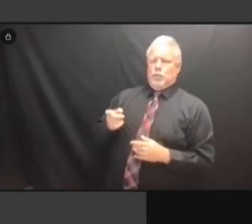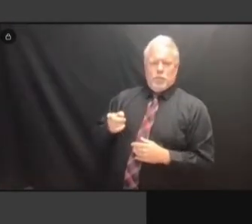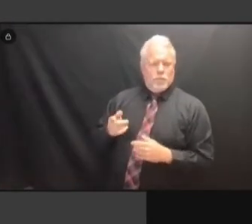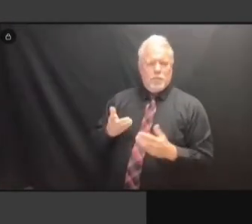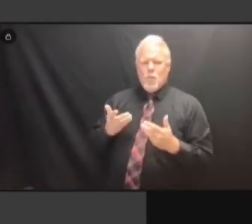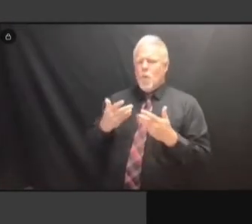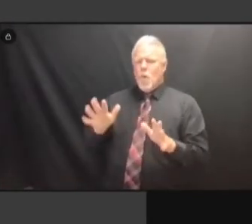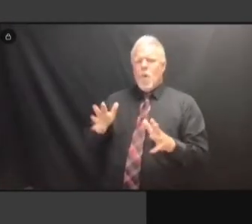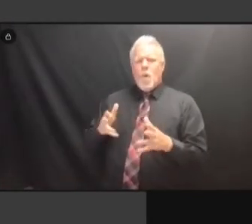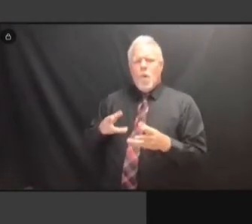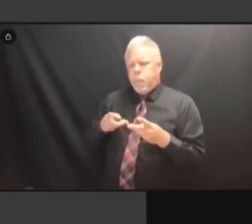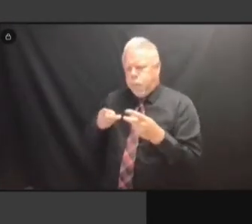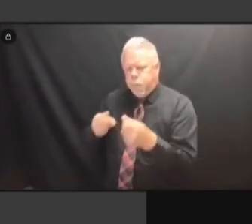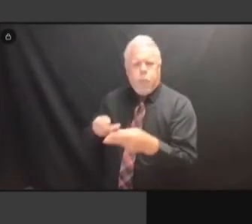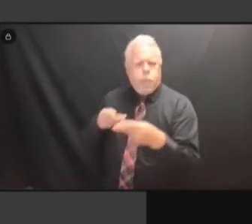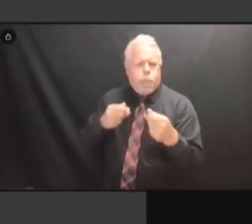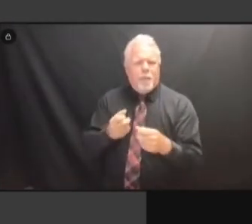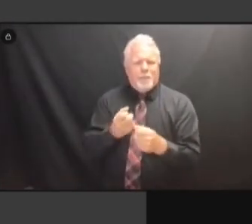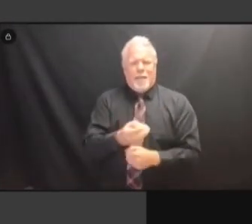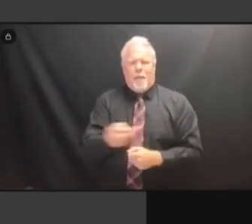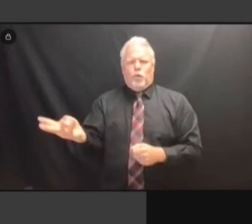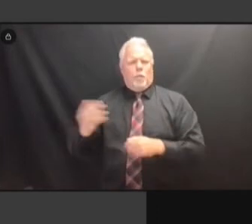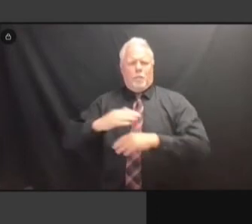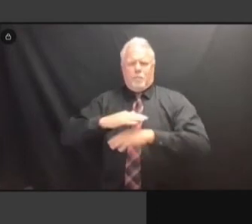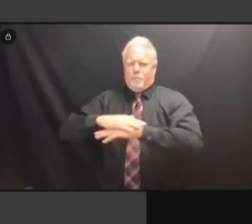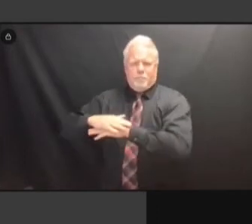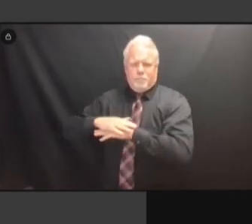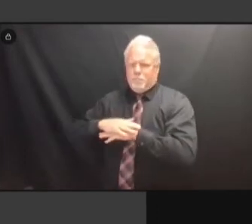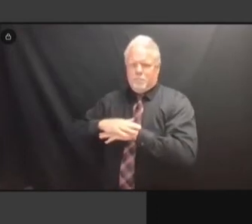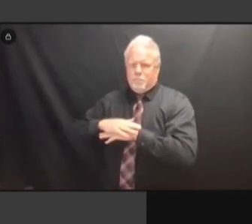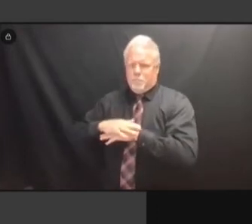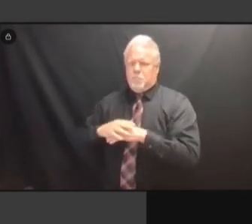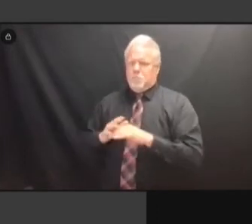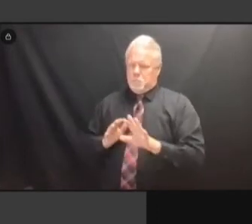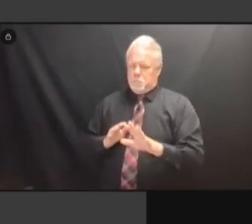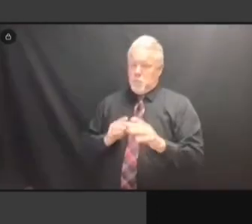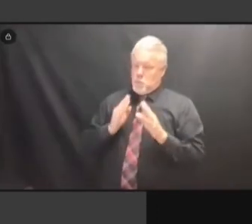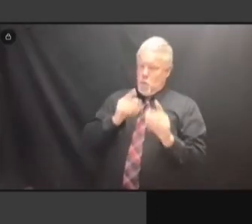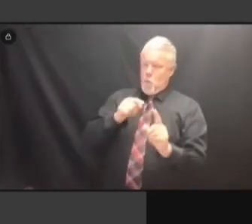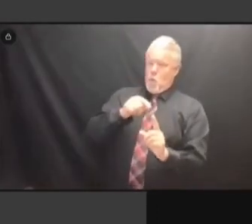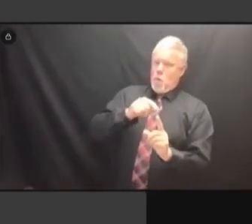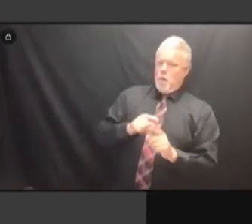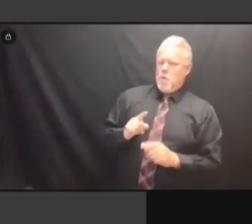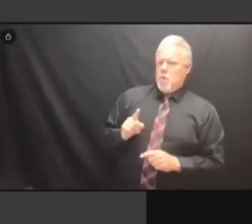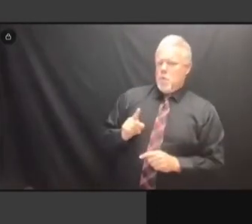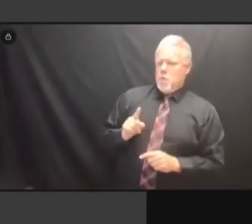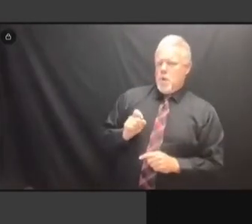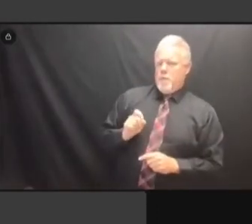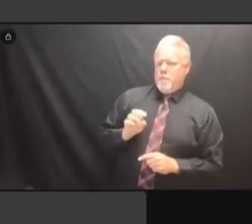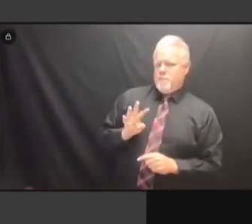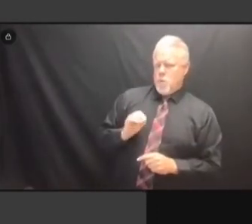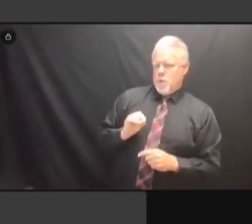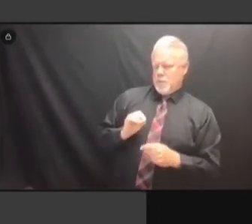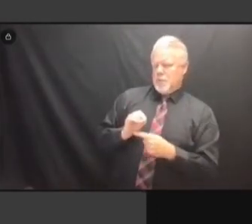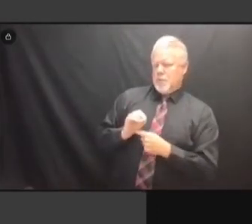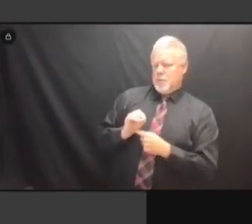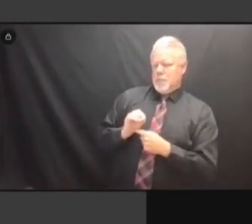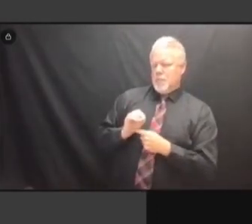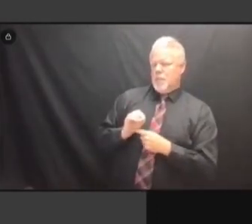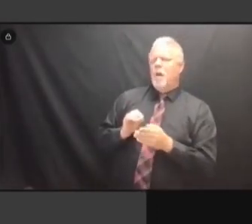140 SEATS. THEY GAVE US 158, 140 SEATS. THEY GAVE US 158, THAT 140 SEATS. THEY GAVE US 158, THAT GAVE 140 SEATS. THEY GAVE US 158, THAT GAVE US 140 SEATS. THEY GAVE US 158, THAT GAVE US A THEY GAVE US 158, THAT GAVE US A THEY GAVE US 158, THAT GAVE US A LITTLE THEY GAVE US 158, THAT GAVE US A LITTLE BUFFER, THEY GAVE US 158, THAT GAVE US A LITTLE BUFFER, AT THEY GAVE US 158, THAT GAVE US A LITTLE BUFFER, AT LEAST THEY GAVE US 158, THAT GAVE US A LITTLE BUFFER, AT LEAST OVER THEY GAVE US 158, THAT GAVE US A LITTLE BUFFER, AT LEAST OVER THE LITTLE BUFFER, AT LEAST OVER THE LITTLE BUFFER, AT LEAST OVER THE NEXT LITTLE BUFFER, AT LEAST OVER THE NEXT TWO LITTLE BUFFER, AT LEAST OVER THE NEXT TWO YEARS. NEXT TWO YEARS. NEXT TWO YEARS. AFTER NEXT TWO YEARS. AFTER THAT, NEXT TWO YEARS. AFTER THAT, WE'RE NEXT TWO YEARS. AFTER THAT, WE'RE GOING NEXT TWO YEARS. AFTER THAT, WE'RE GOING TO NEXT TWO YEARS. AFTER THAT, WE'RE GOING TO HAVE AFTER THAT, WE'RE GOING TO HAVE AFTER THAT, WE'RE GOING TO HAVE TO AFTER THAT, WE'RE GOING TO HAVE TO EVALUATE AFTER THAT, WE'RE GOING TO HAVE TO EVALUATE THAT AFTER THAT, WE'RE GOING TO HAVE TO EVALUATE THAT AS AFTER THAT, WE'RE GOING TO HAVE TO EVALUATE THAT AS WE AFTER THAT, WE'RE GOING TO HAVE TO EVALUATE THAT AS WE GO TO EVALUATE THAT AS WE GO